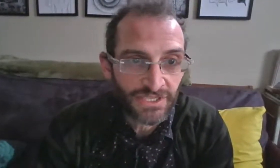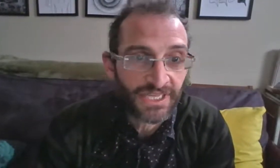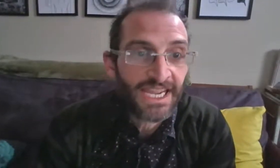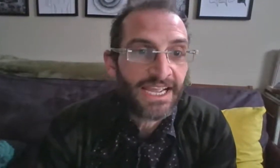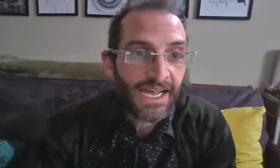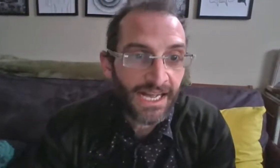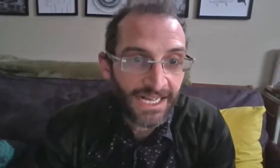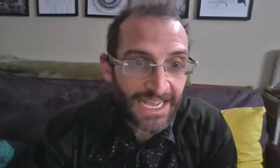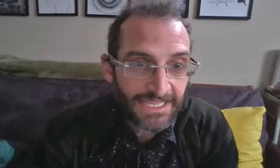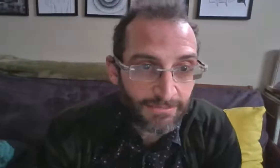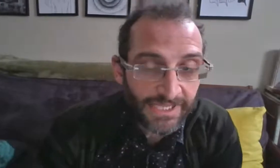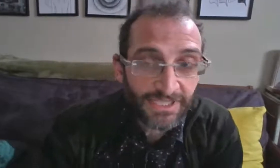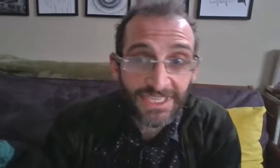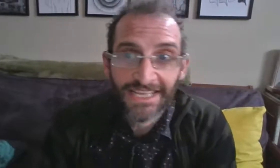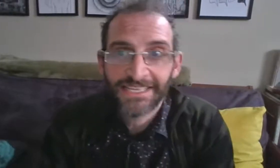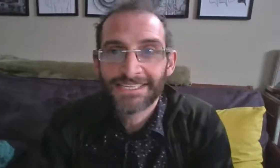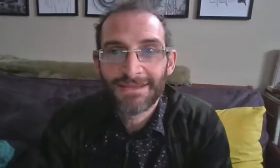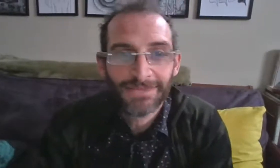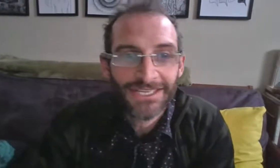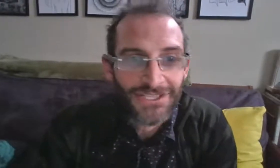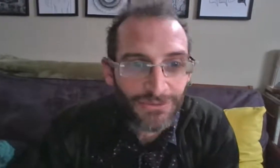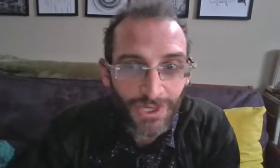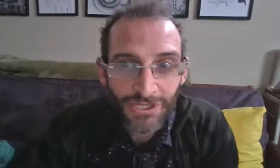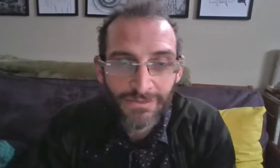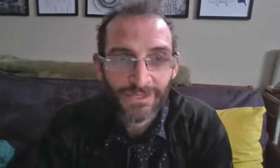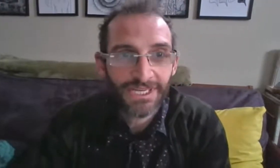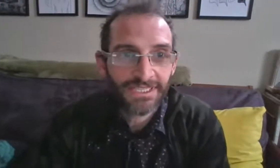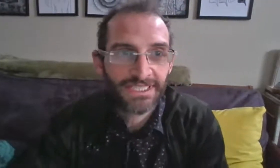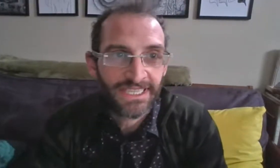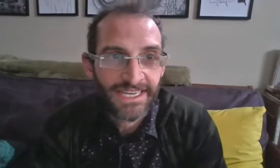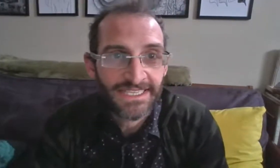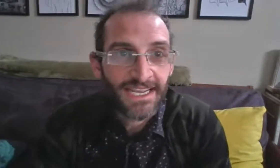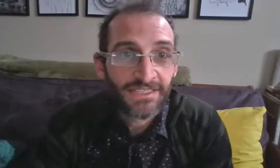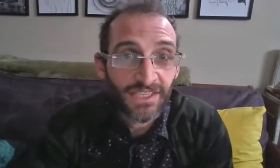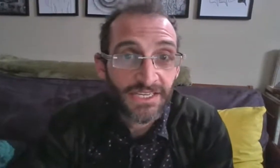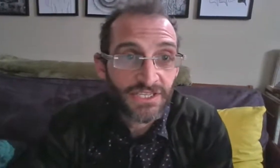officer at the Peale and it is my pleasure to welcome you all to today's